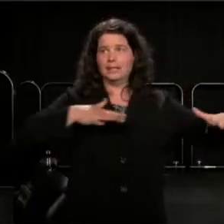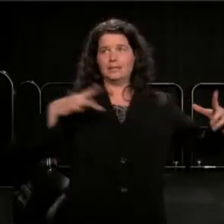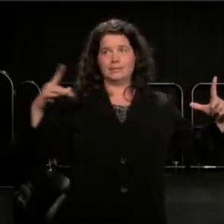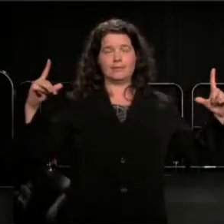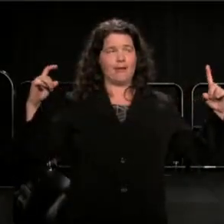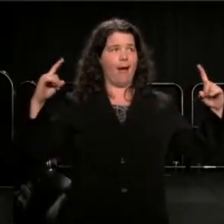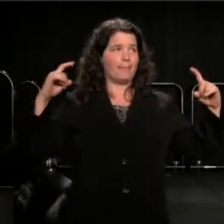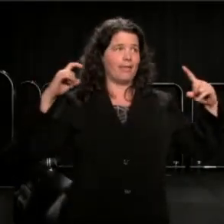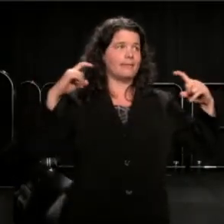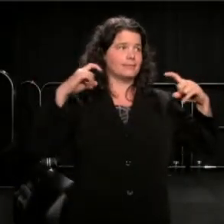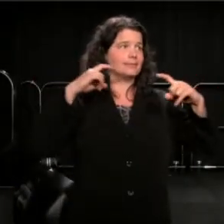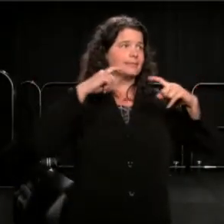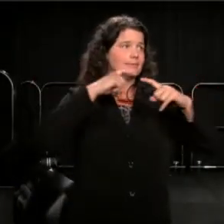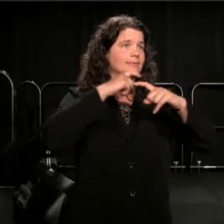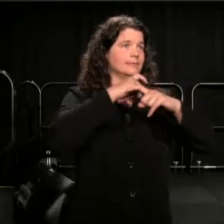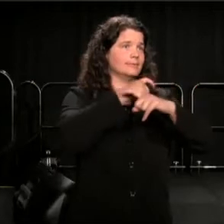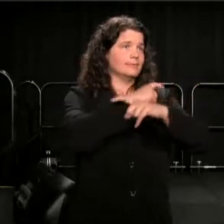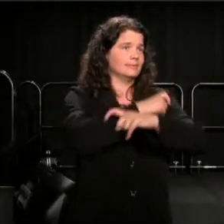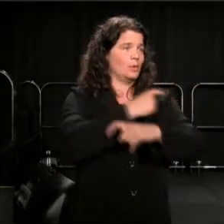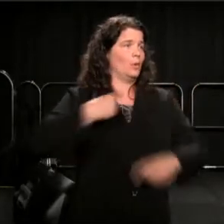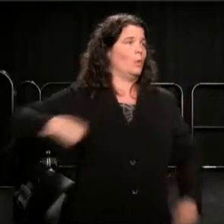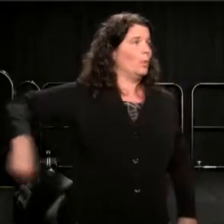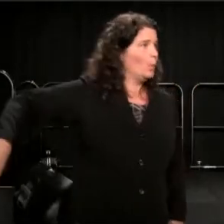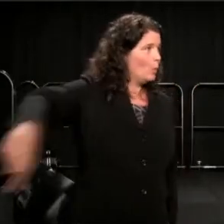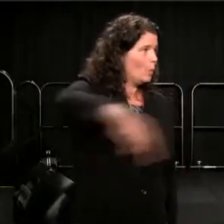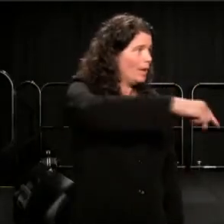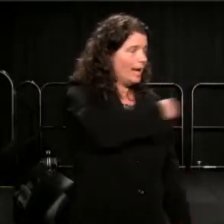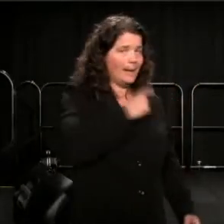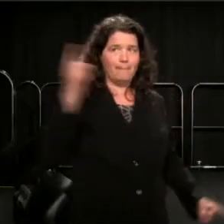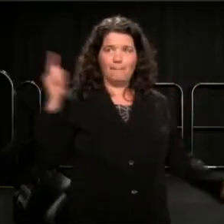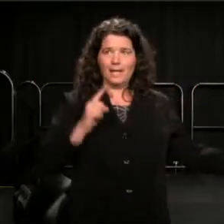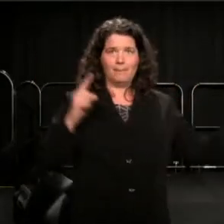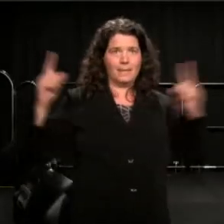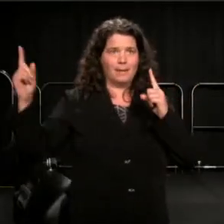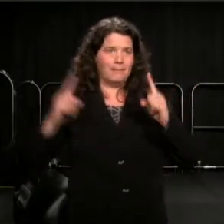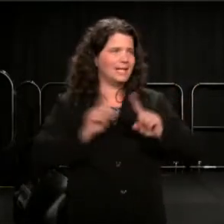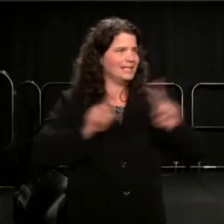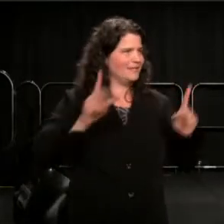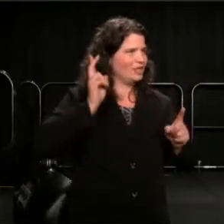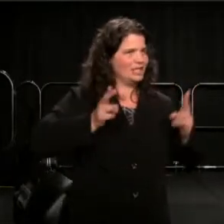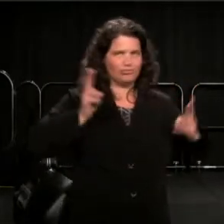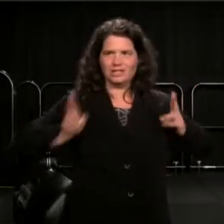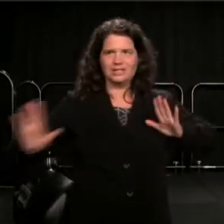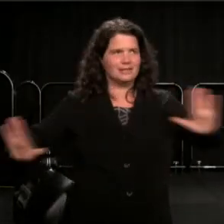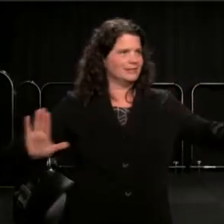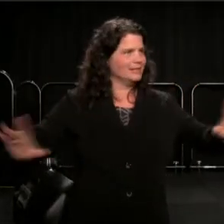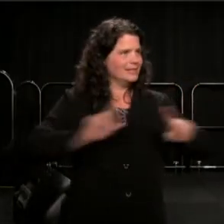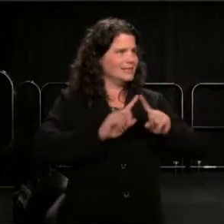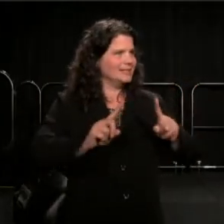We all meet here with different histories. Different banners of struggle.